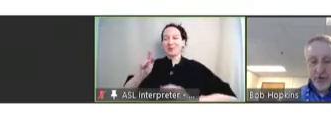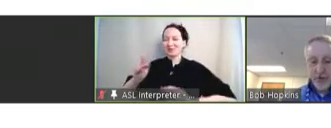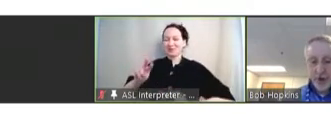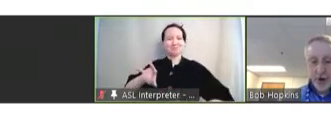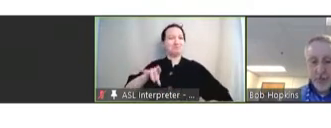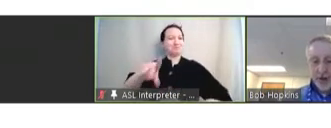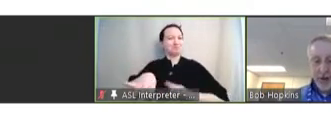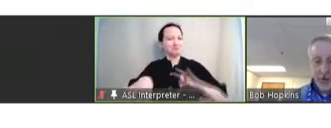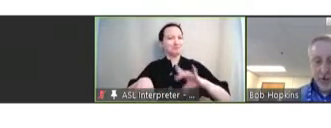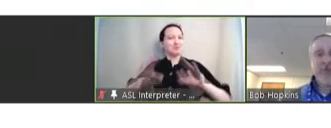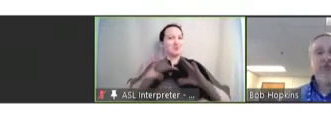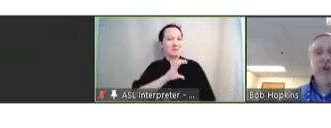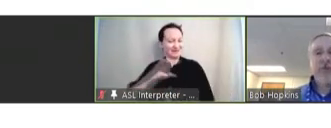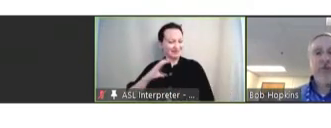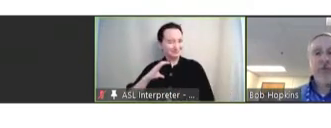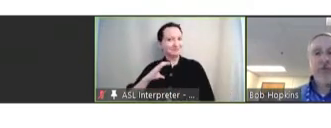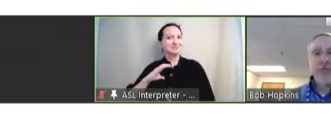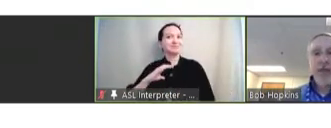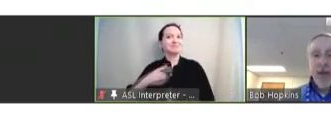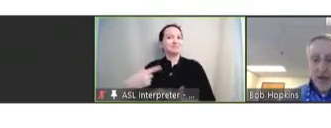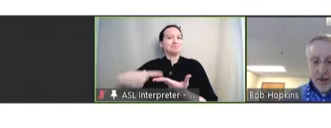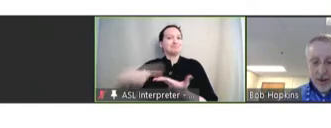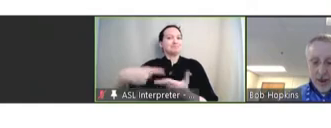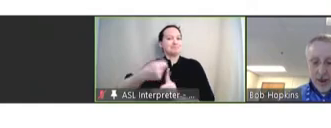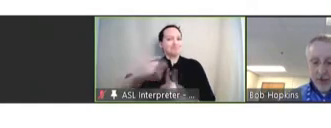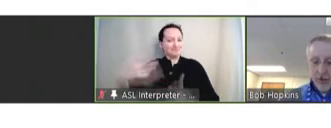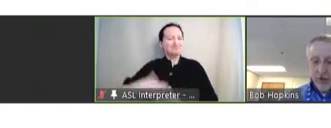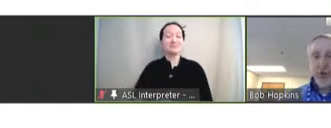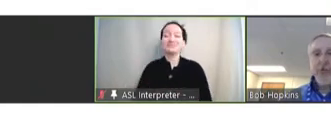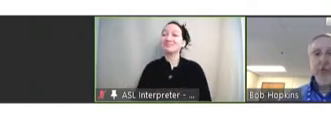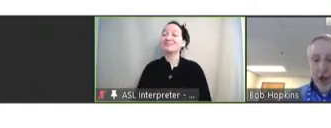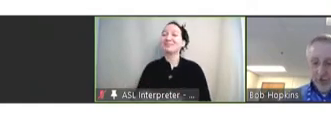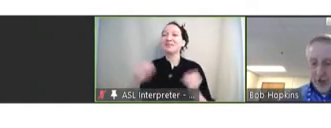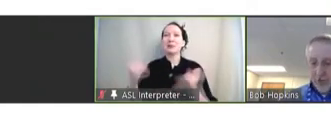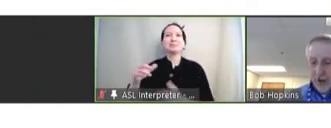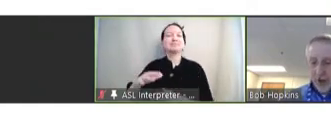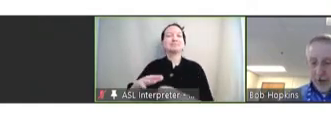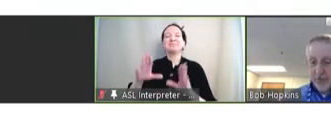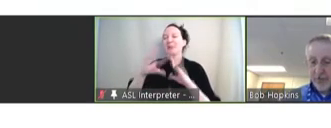to our committee and with the discussions. Now, let's turn to a few housekeeping items. Then,